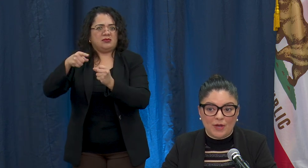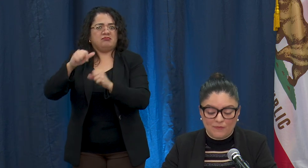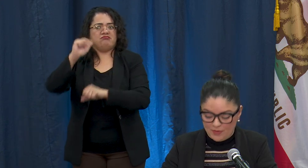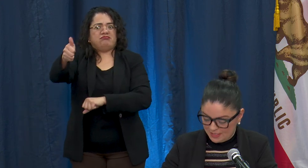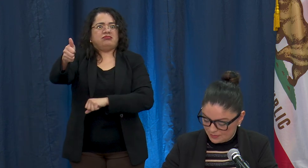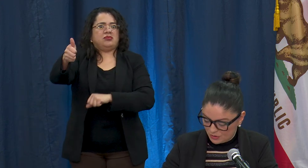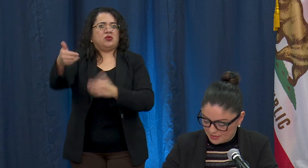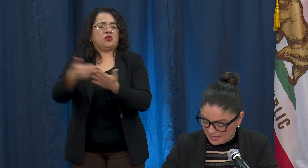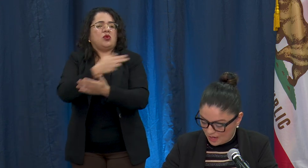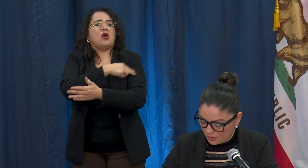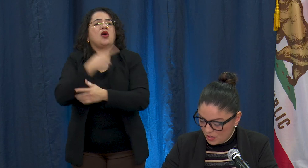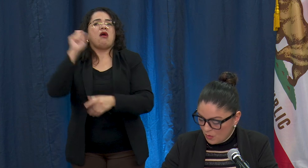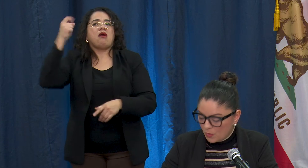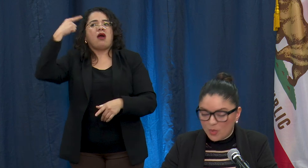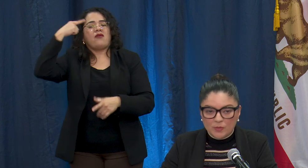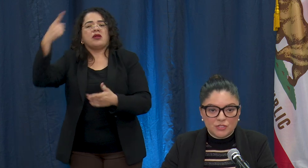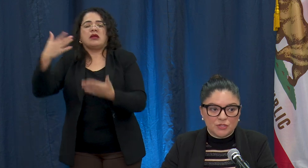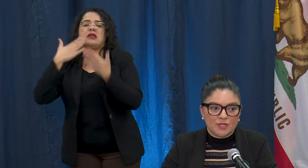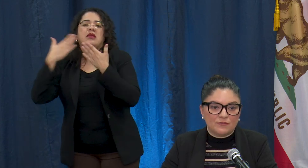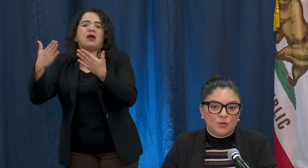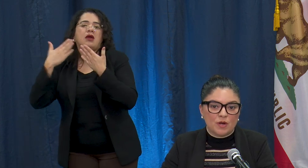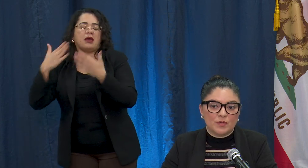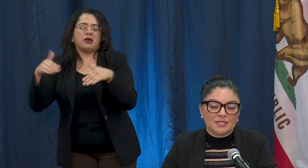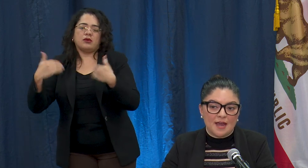grateful that he's put this out, we want to ensure that if you are retired